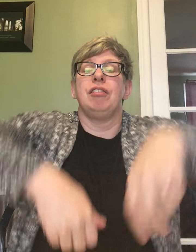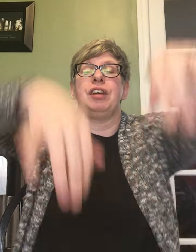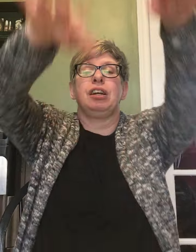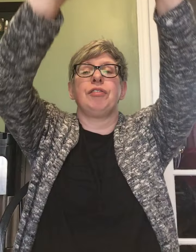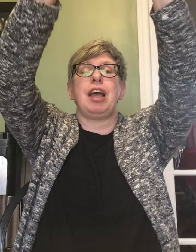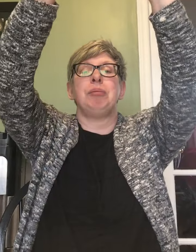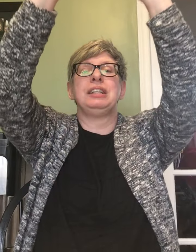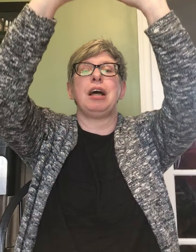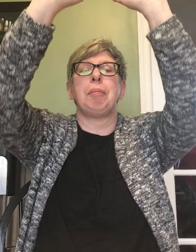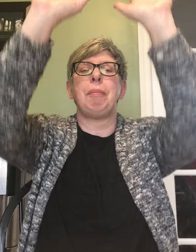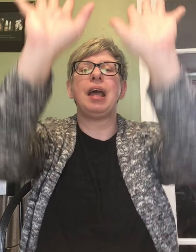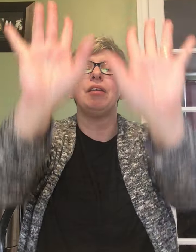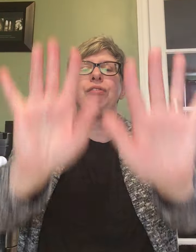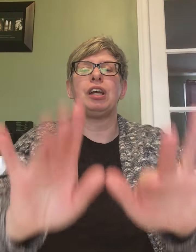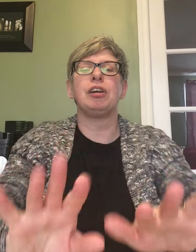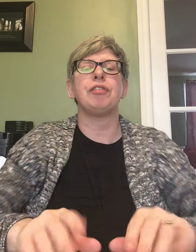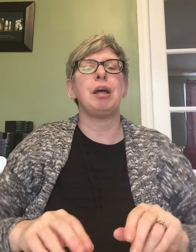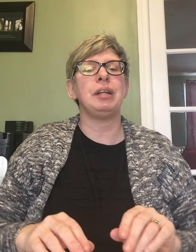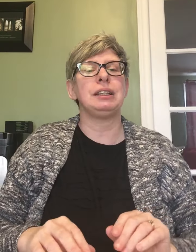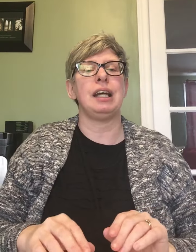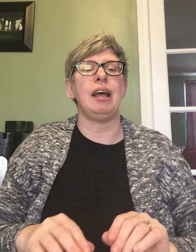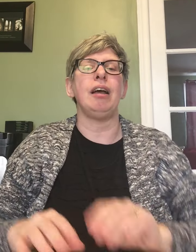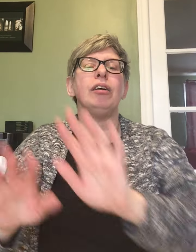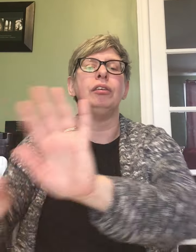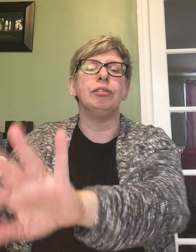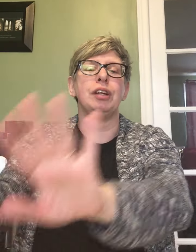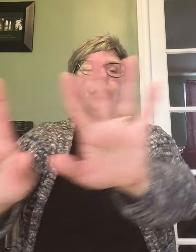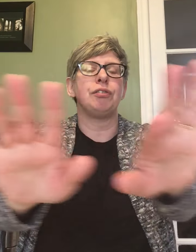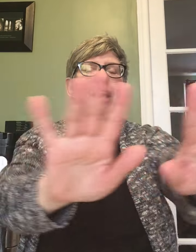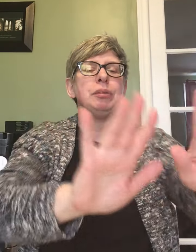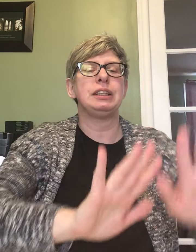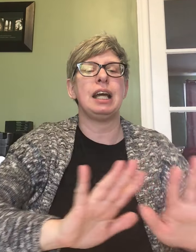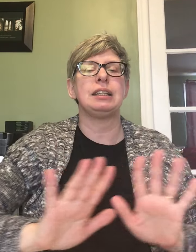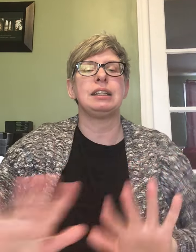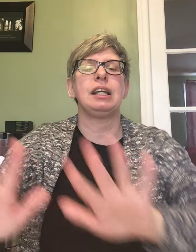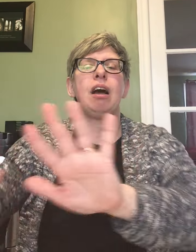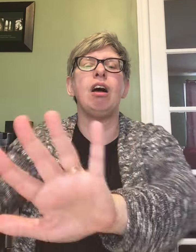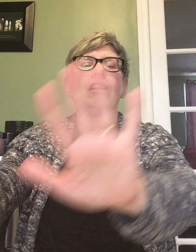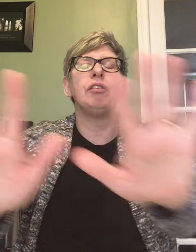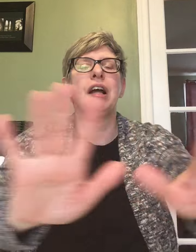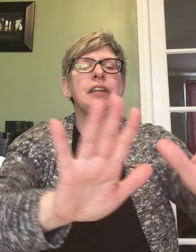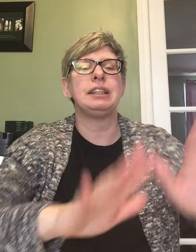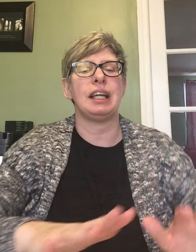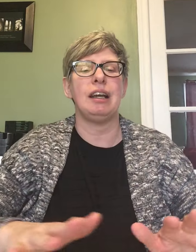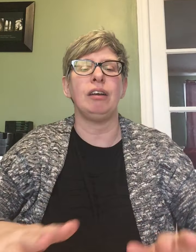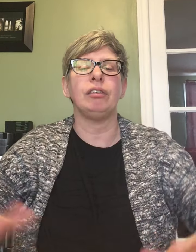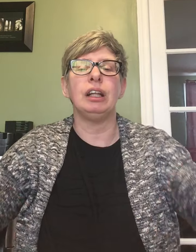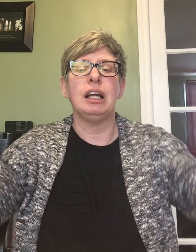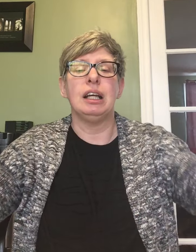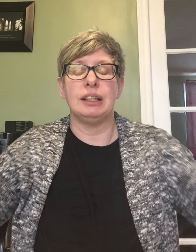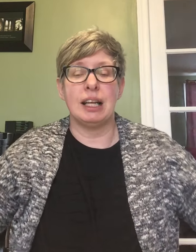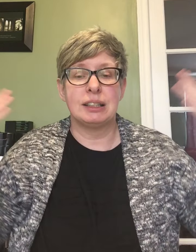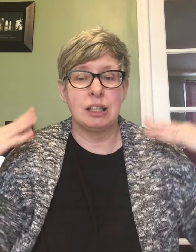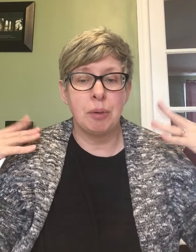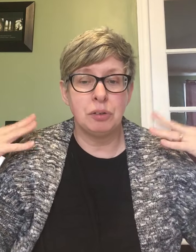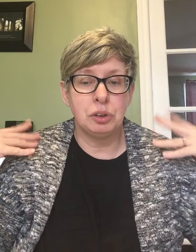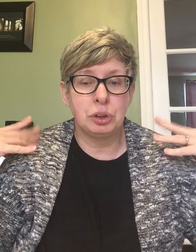finger families up and finger families down finger families dancing all around the town dance them on your